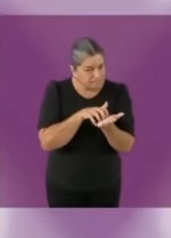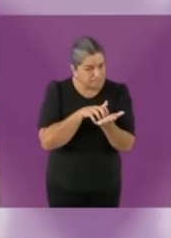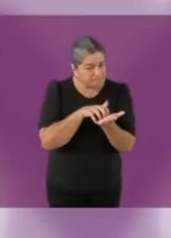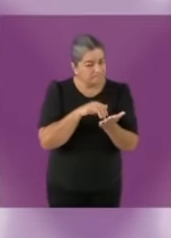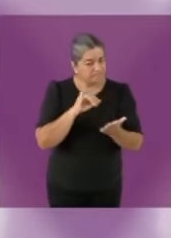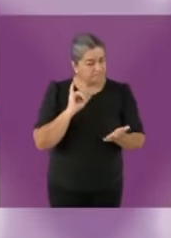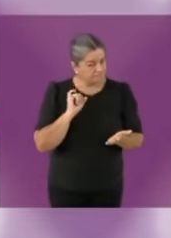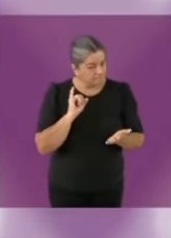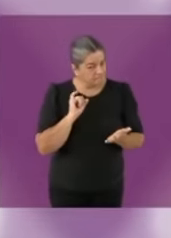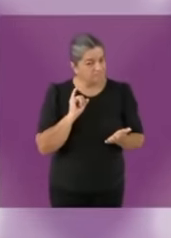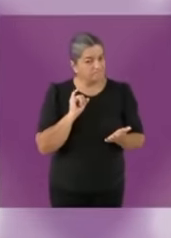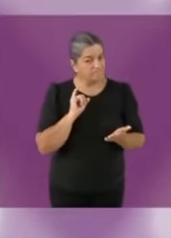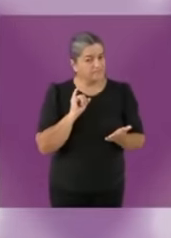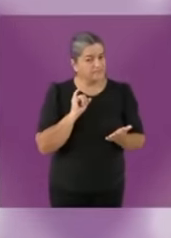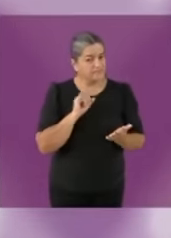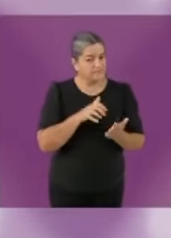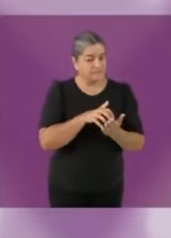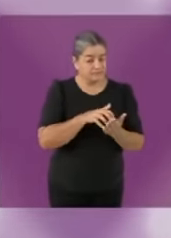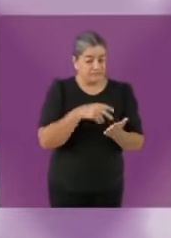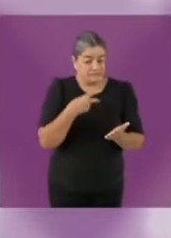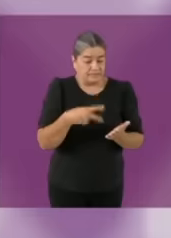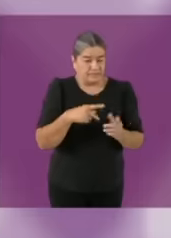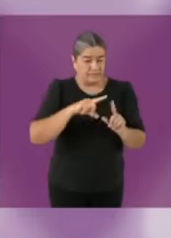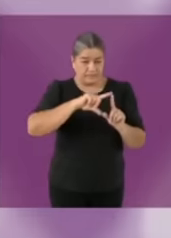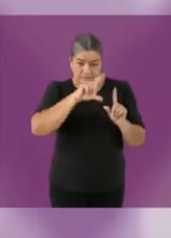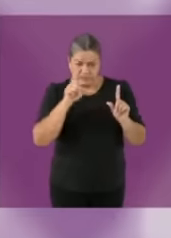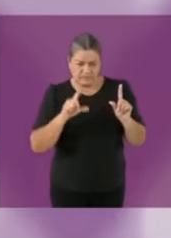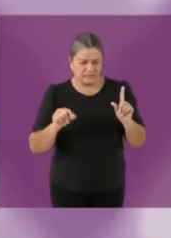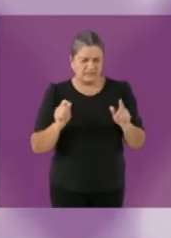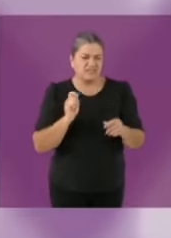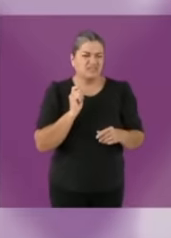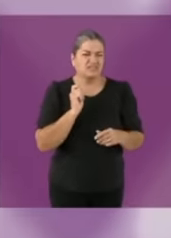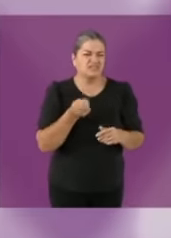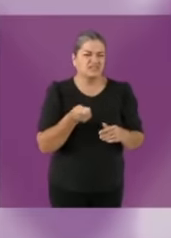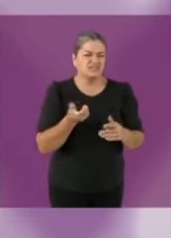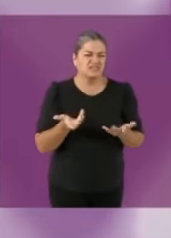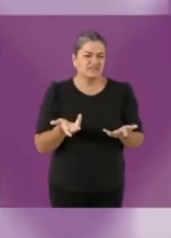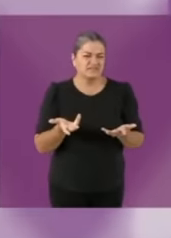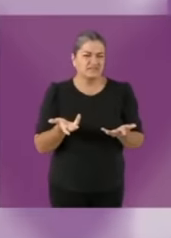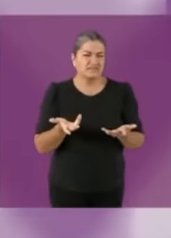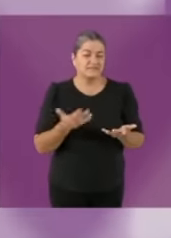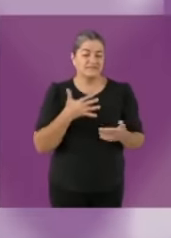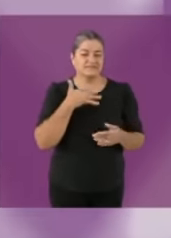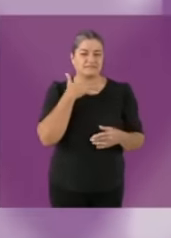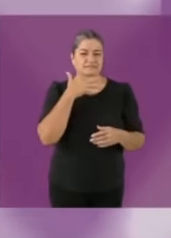What does it mean to eradicate corruption and the privileges of the government of the